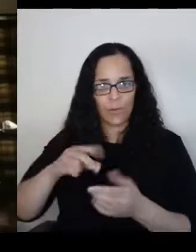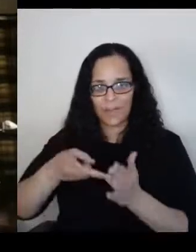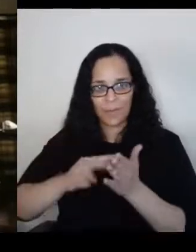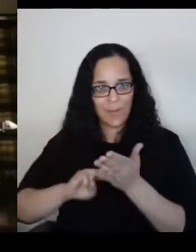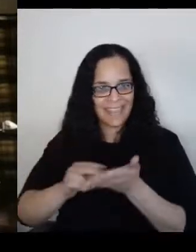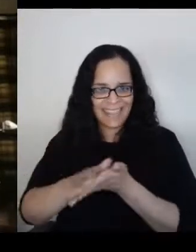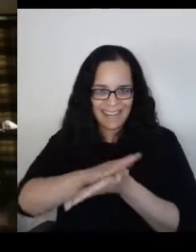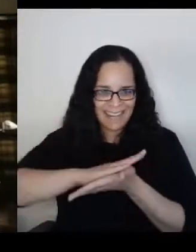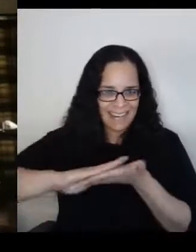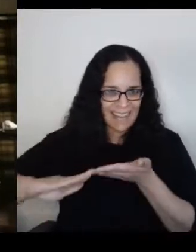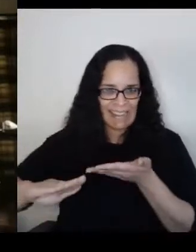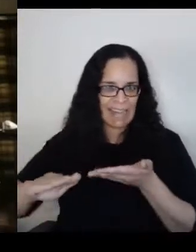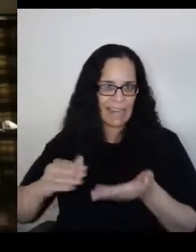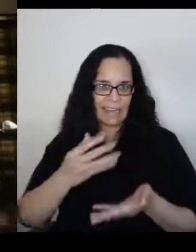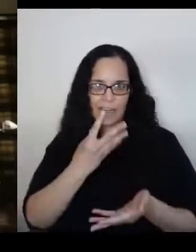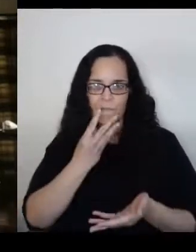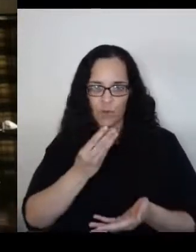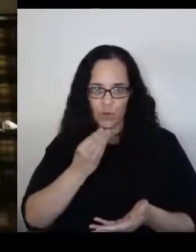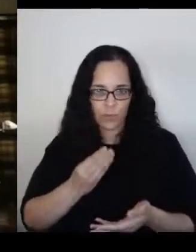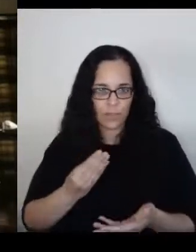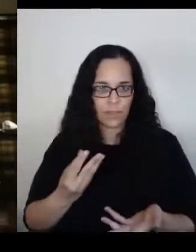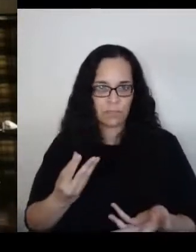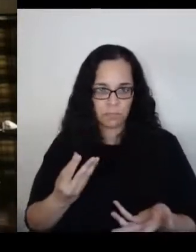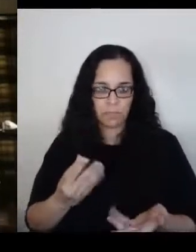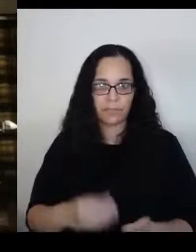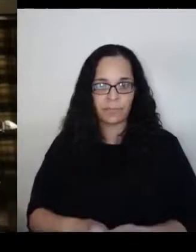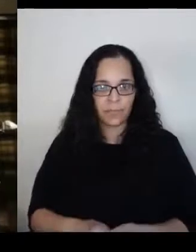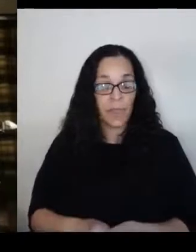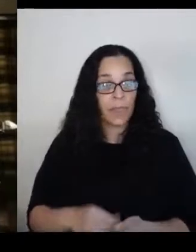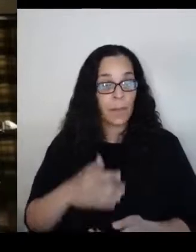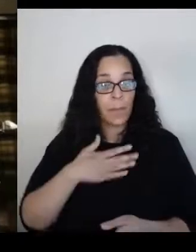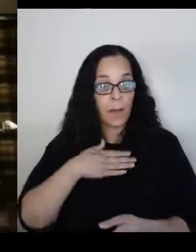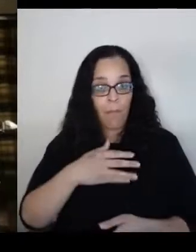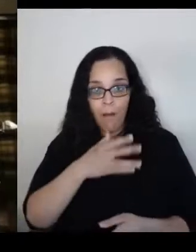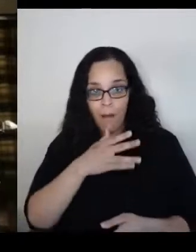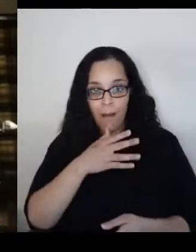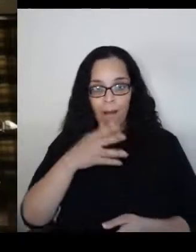And my mother, my father, my older brother